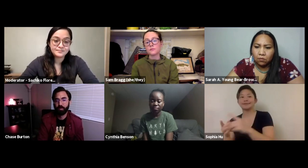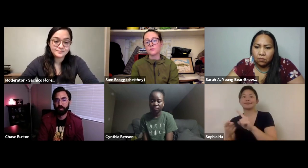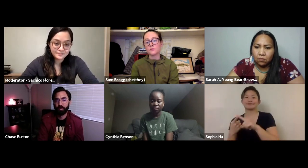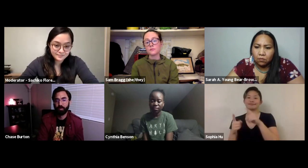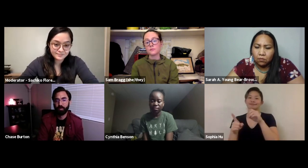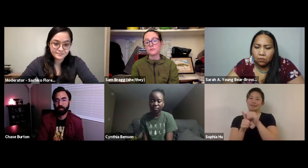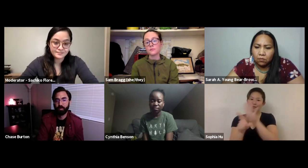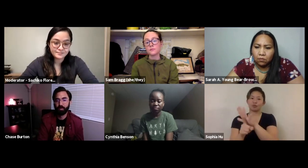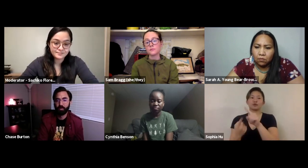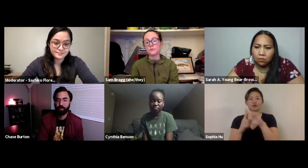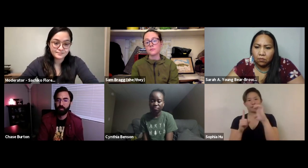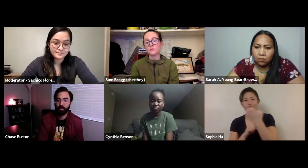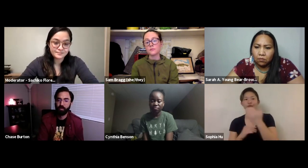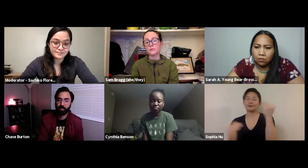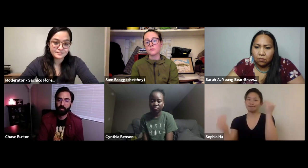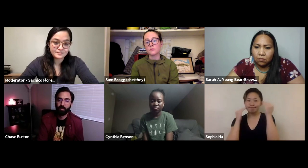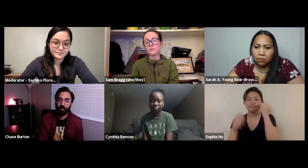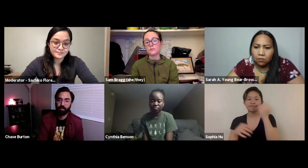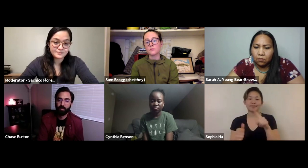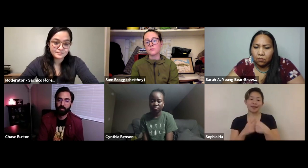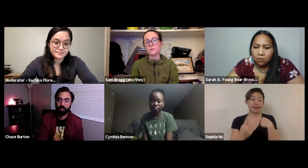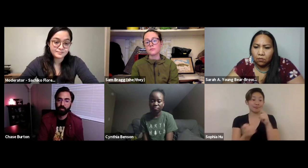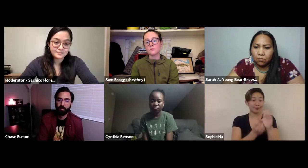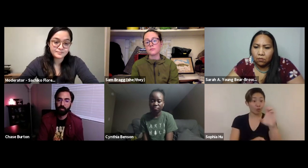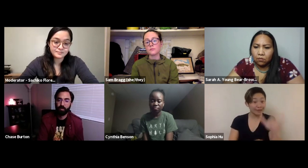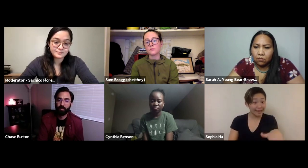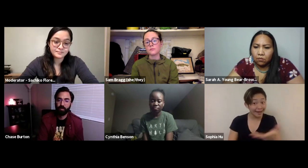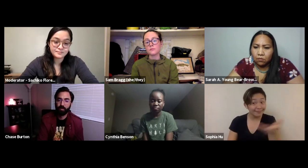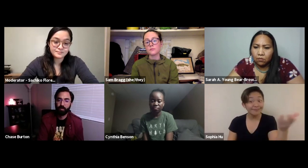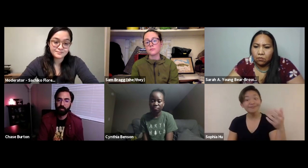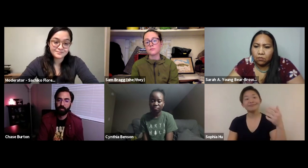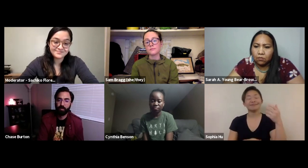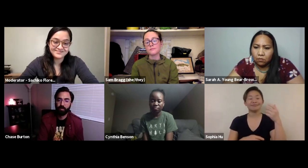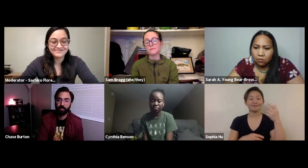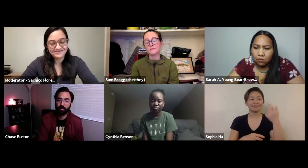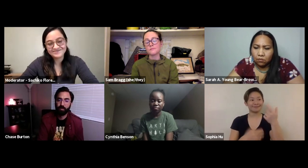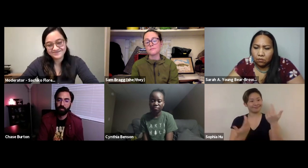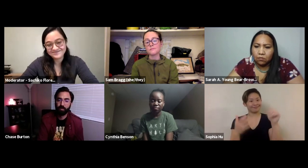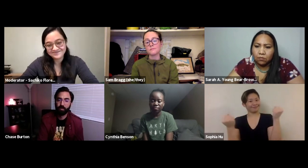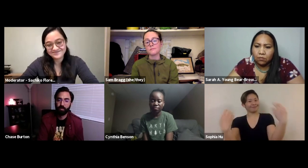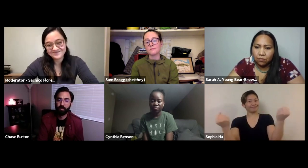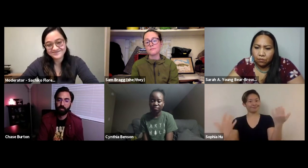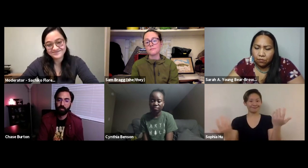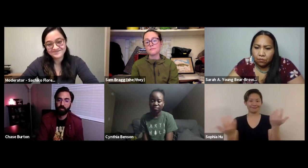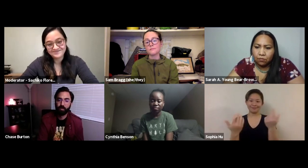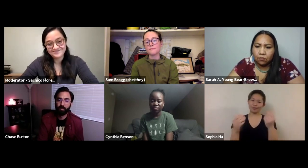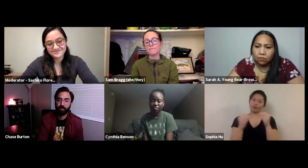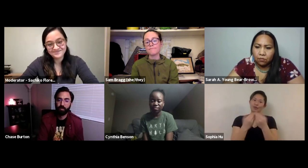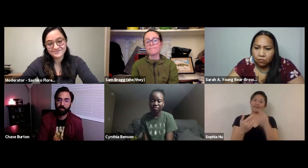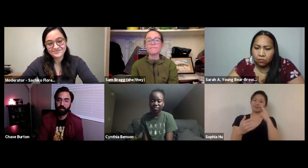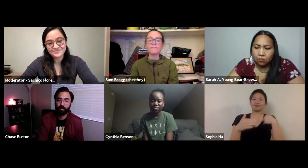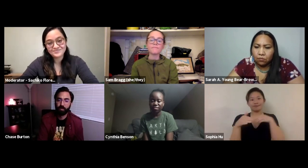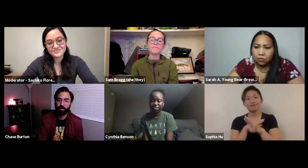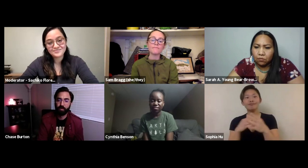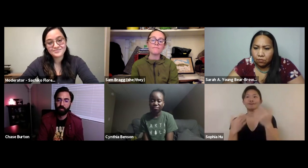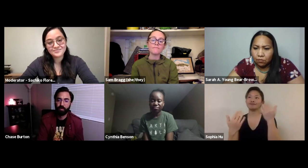is key to me to be able to connect to the environment into. We have CorpsTHAT and their